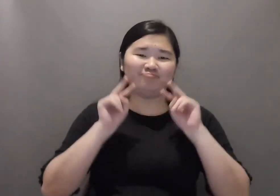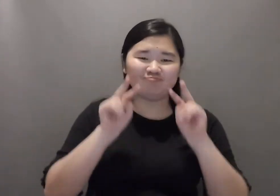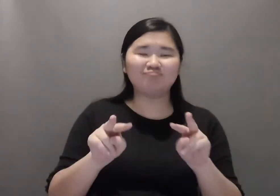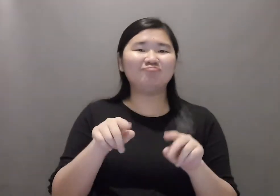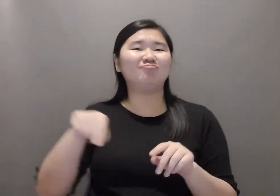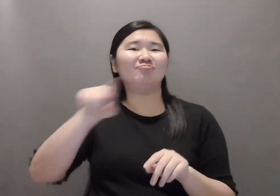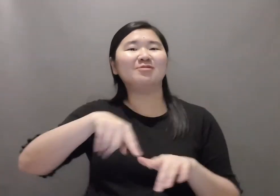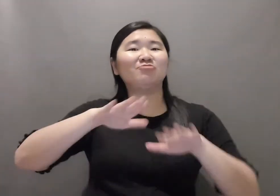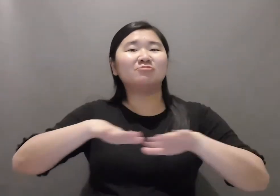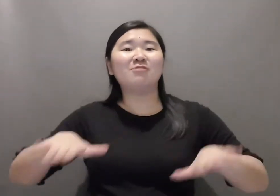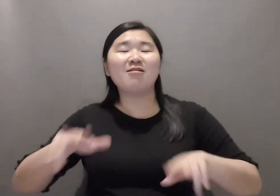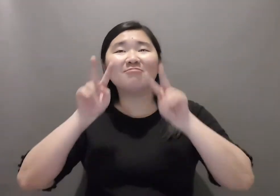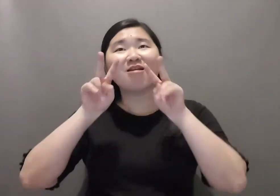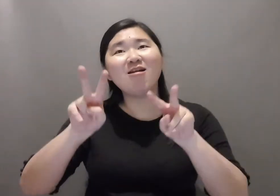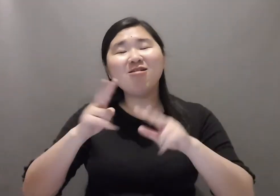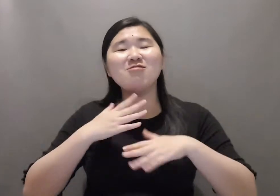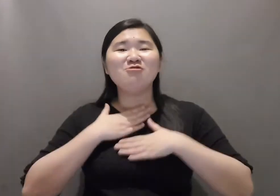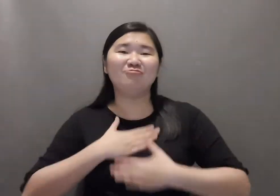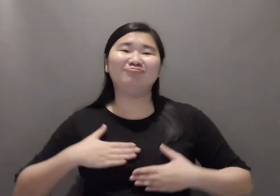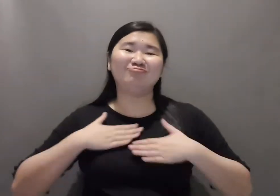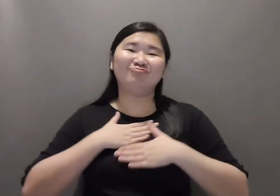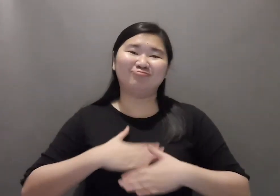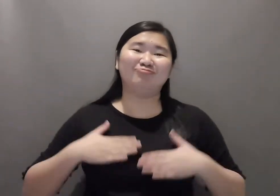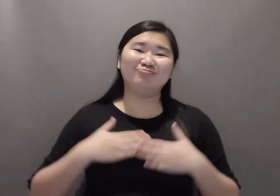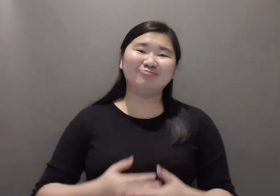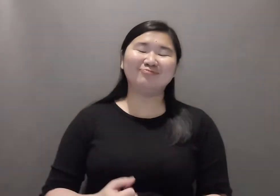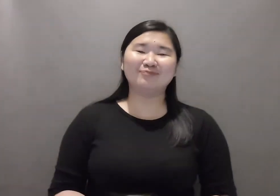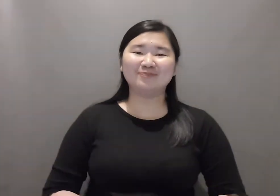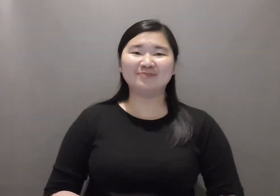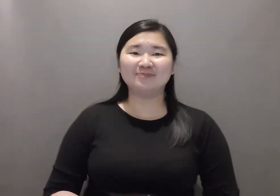ensuring the signed language is proper and accessible for deaf young children.